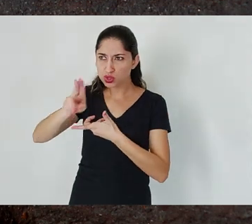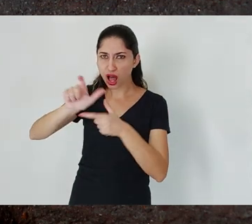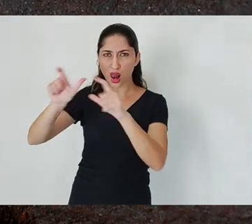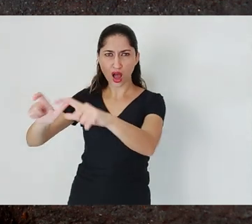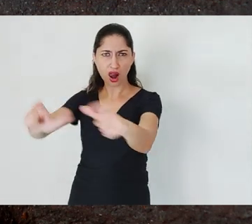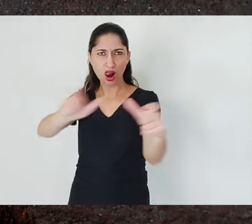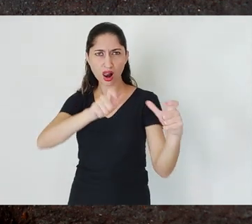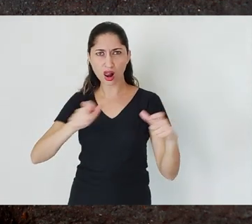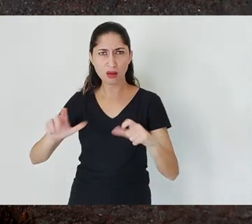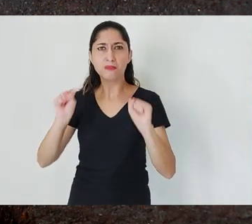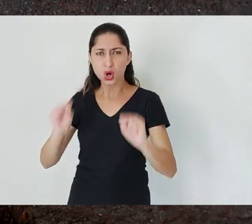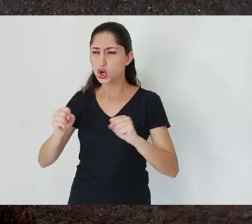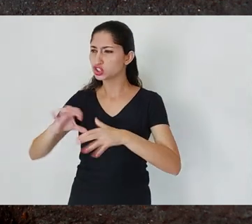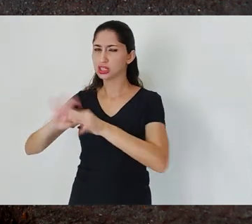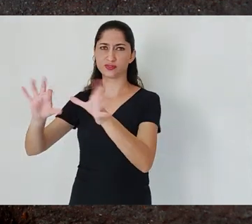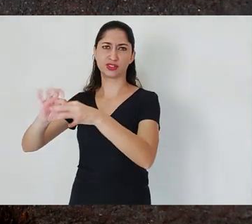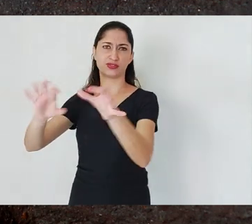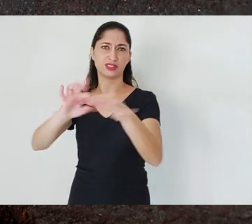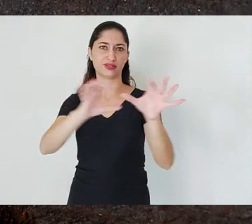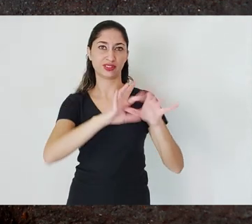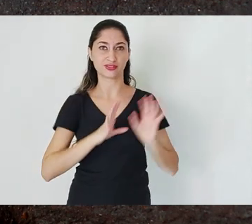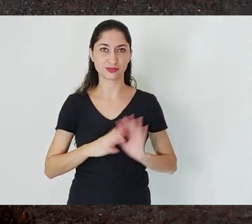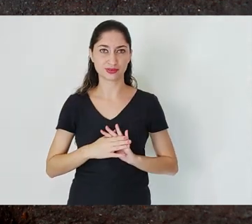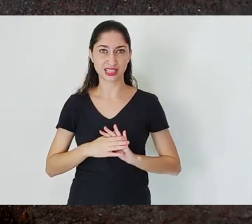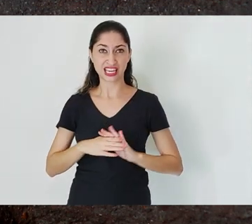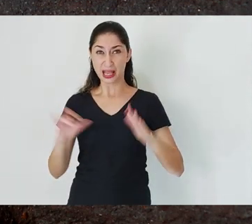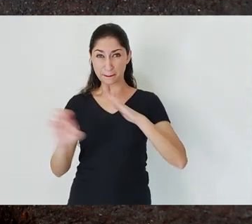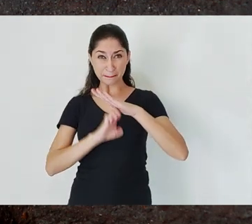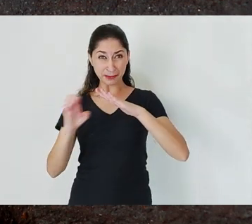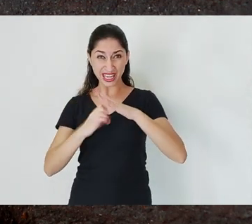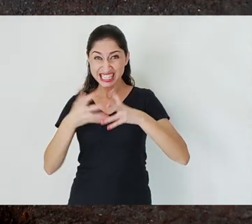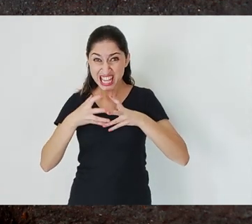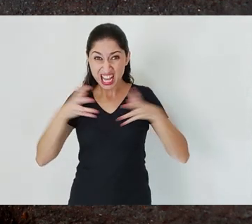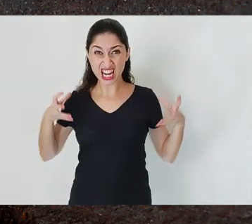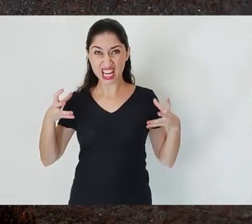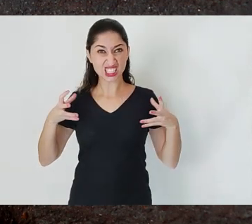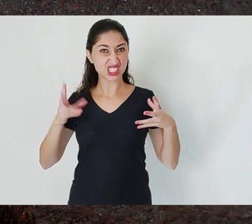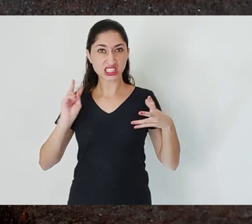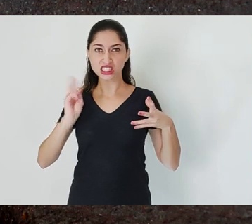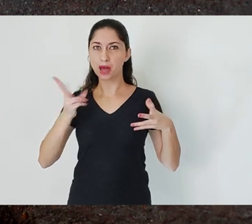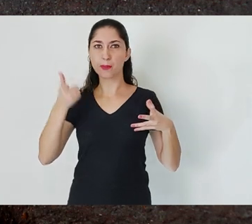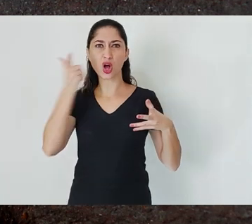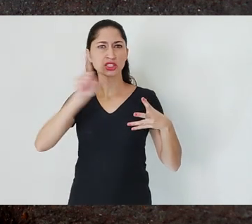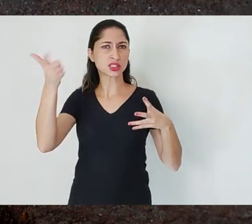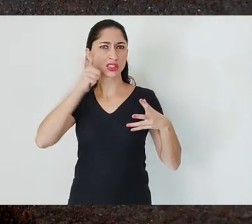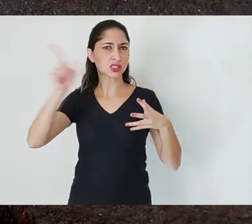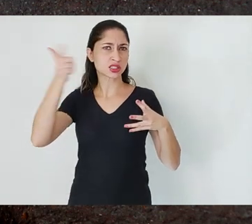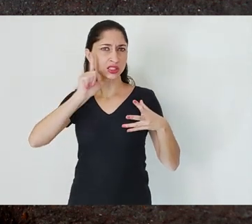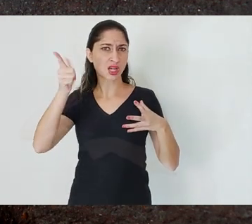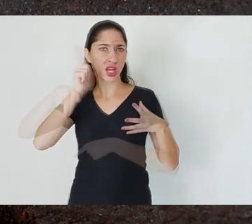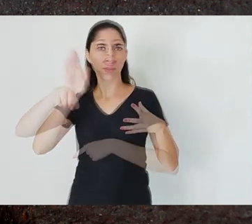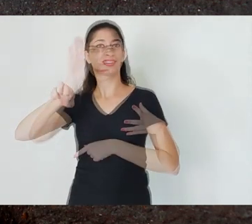The projects of the large mining companies in Minas are all regarded as high priority by the State.